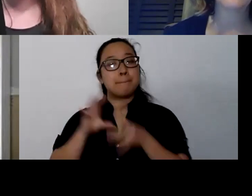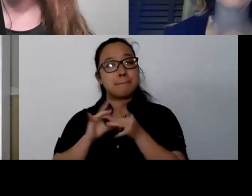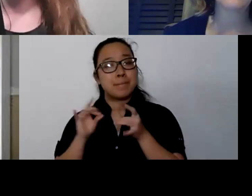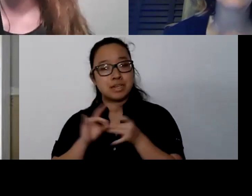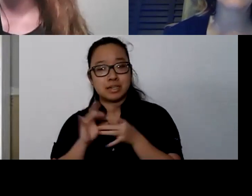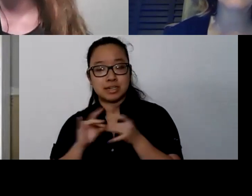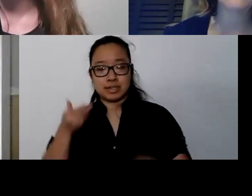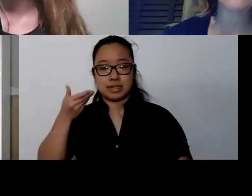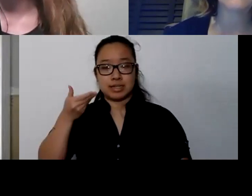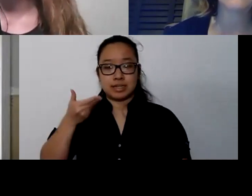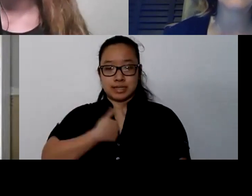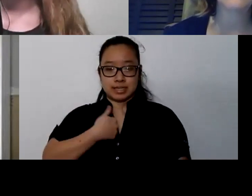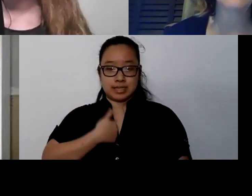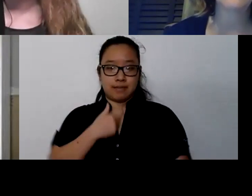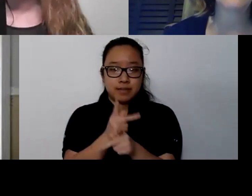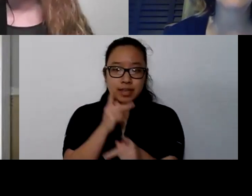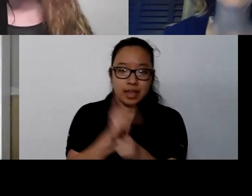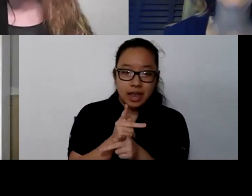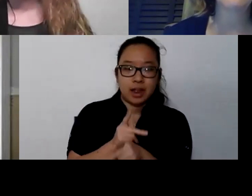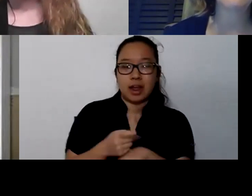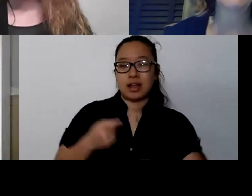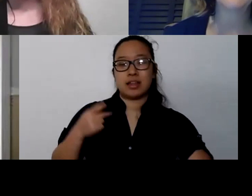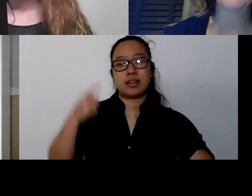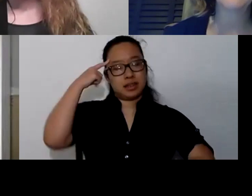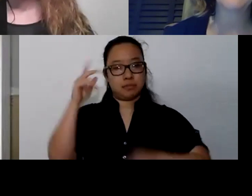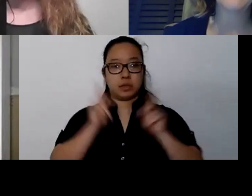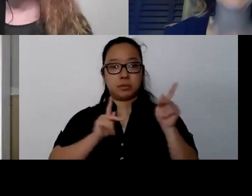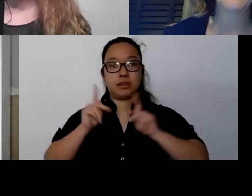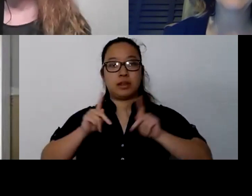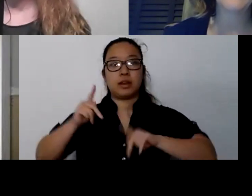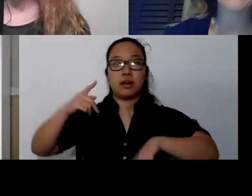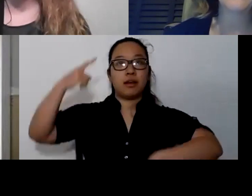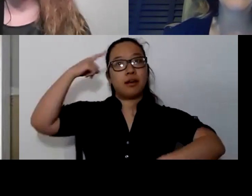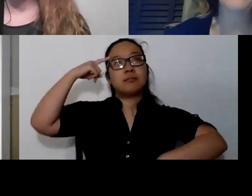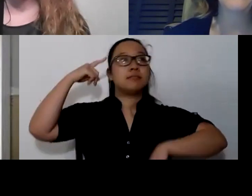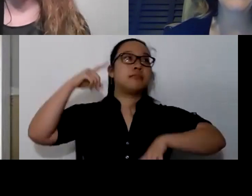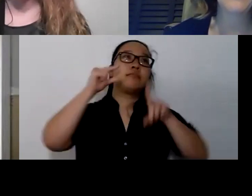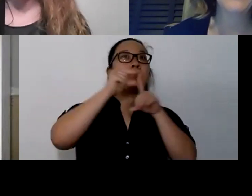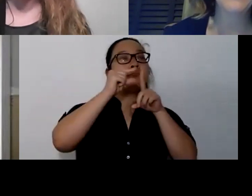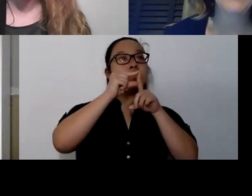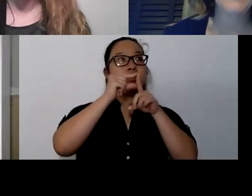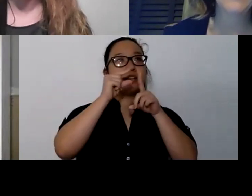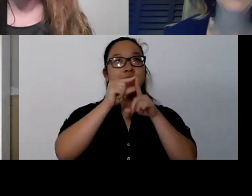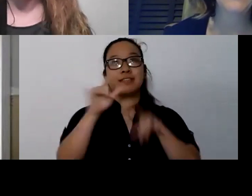I think sometimes it gets this highfalutin idea of this section of the bookstore, but really it's not that thing.